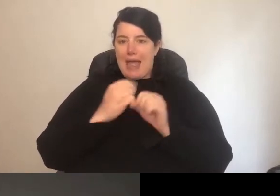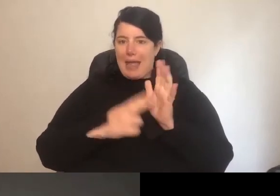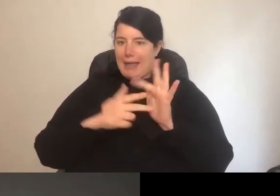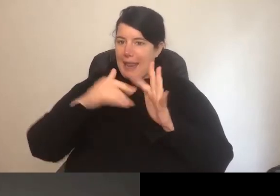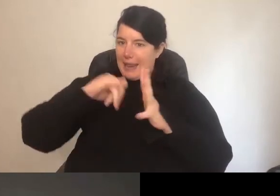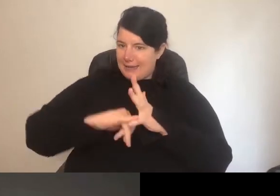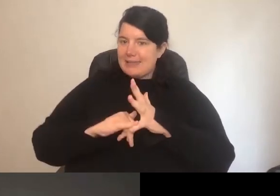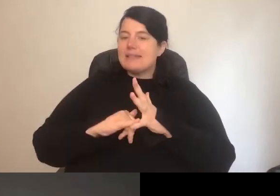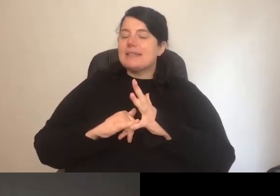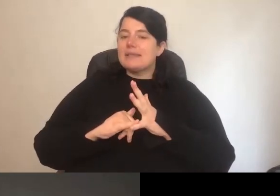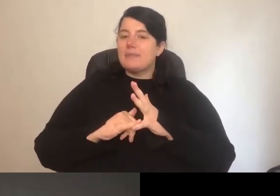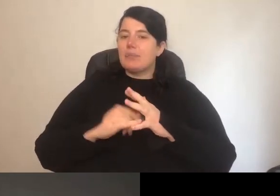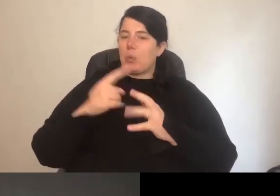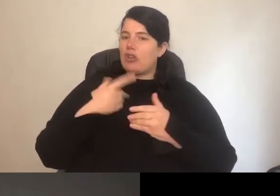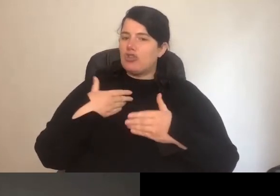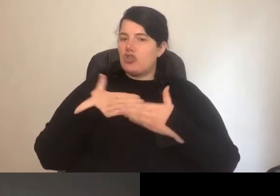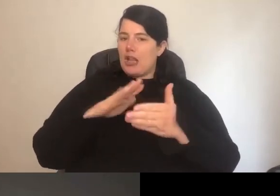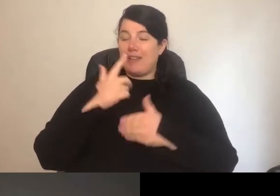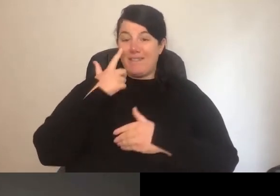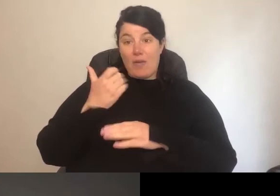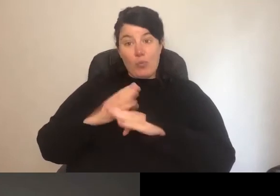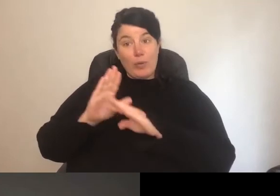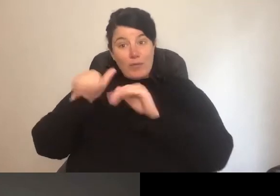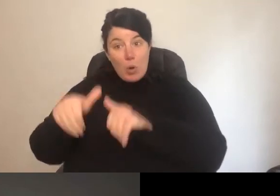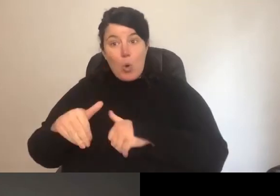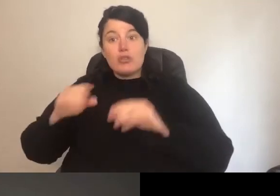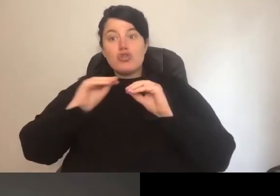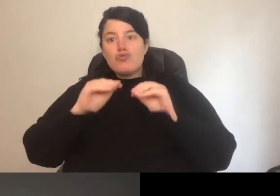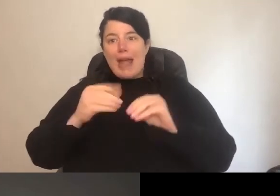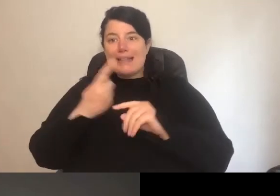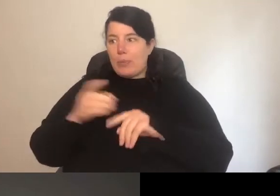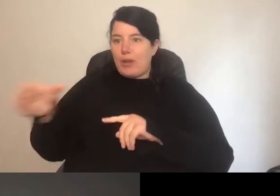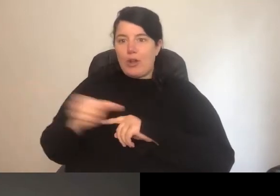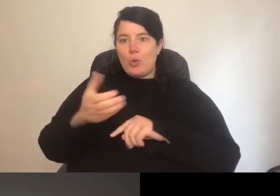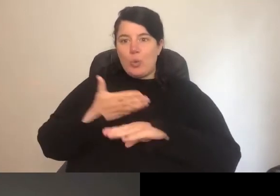"One challenge I have found in remote working is training some knew to the organisation.